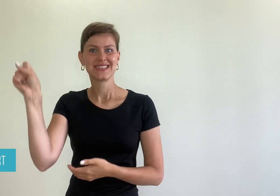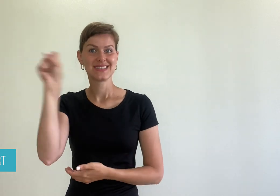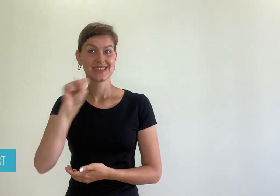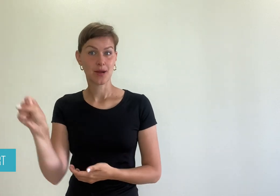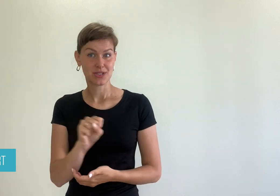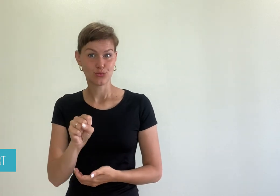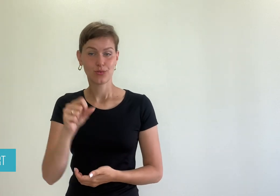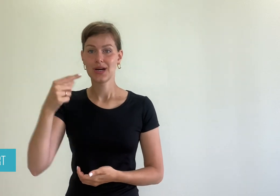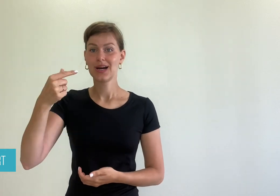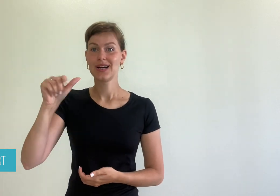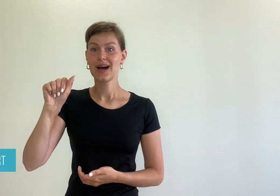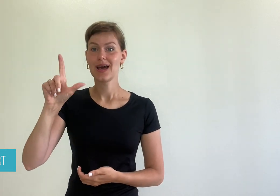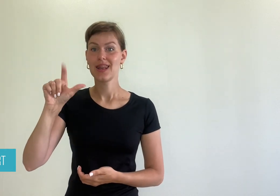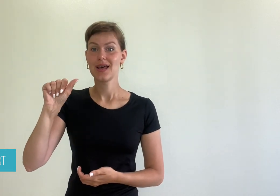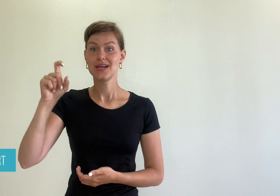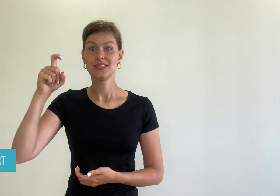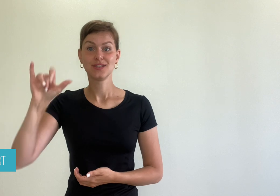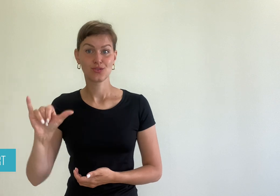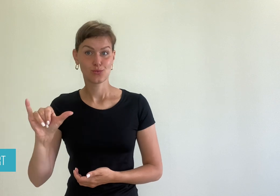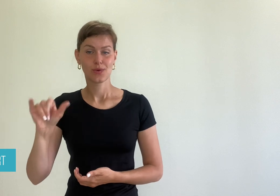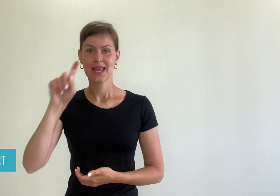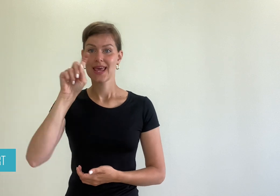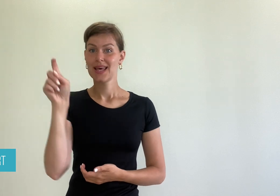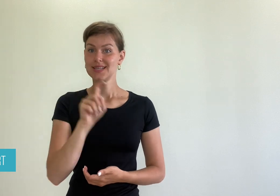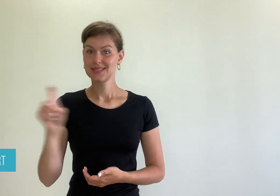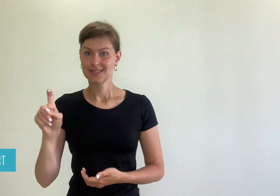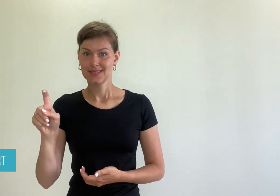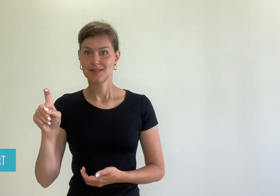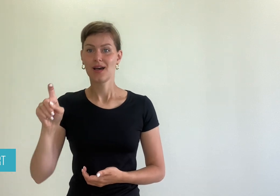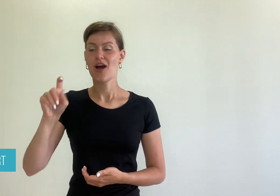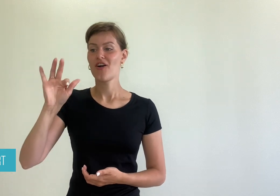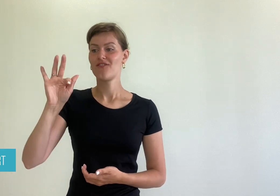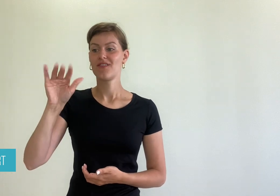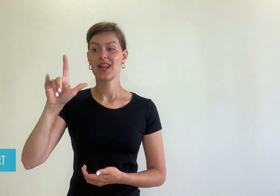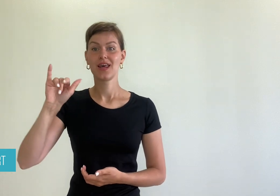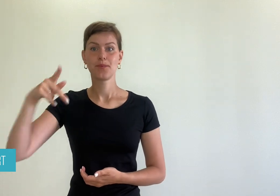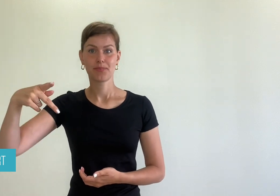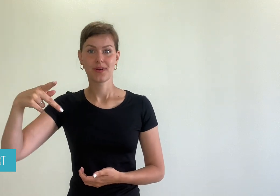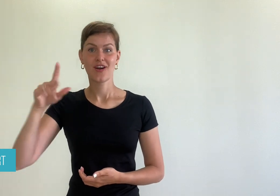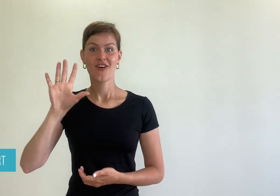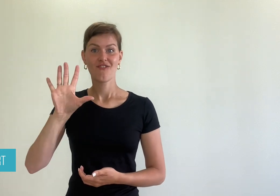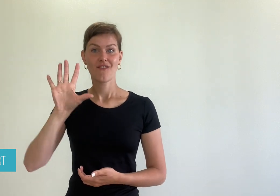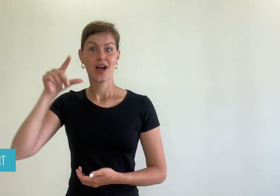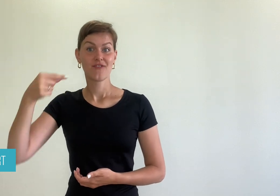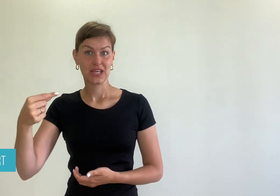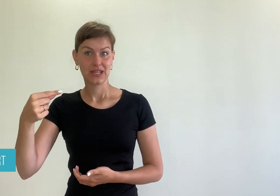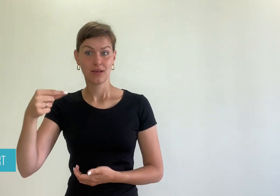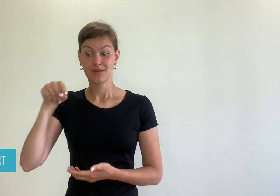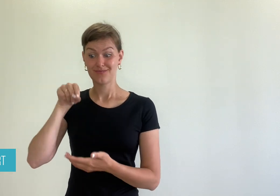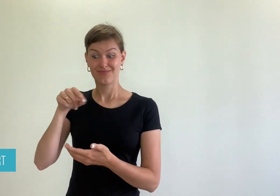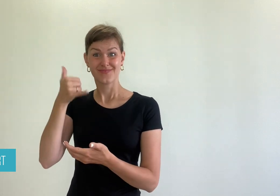called Samsung Galaxy Z Flip 5G. The phone is very flexible